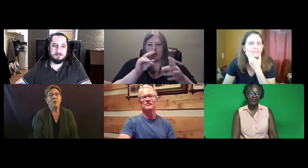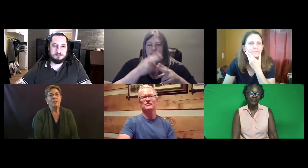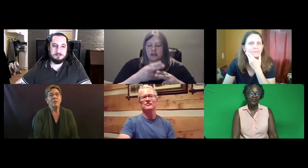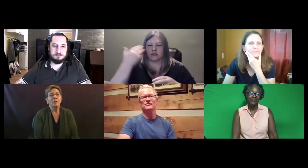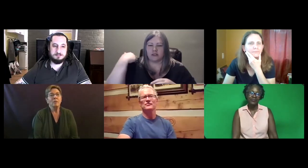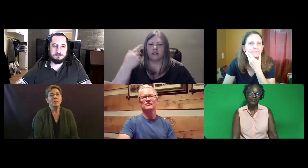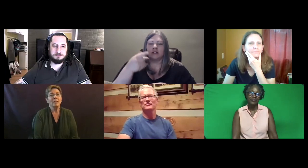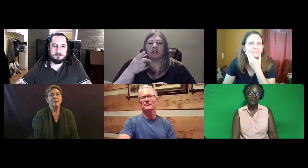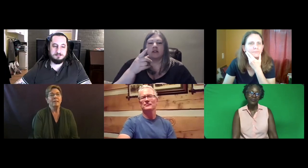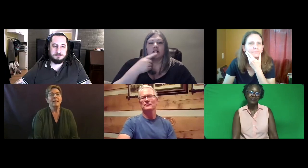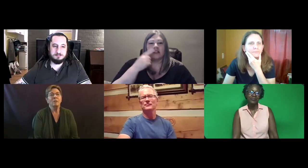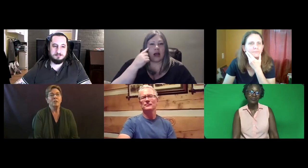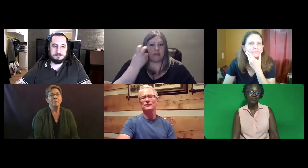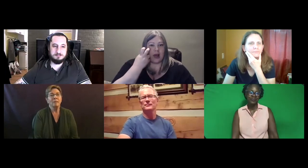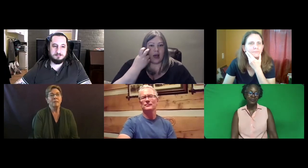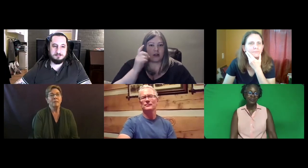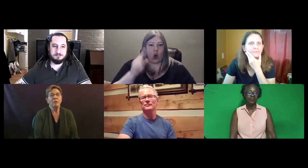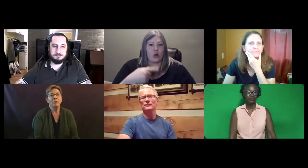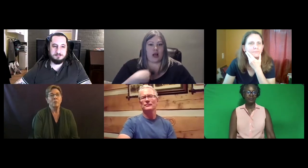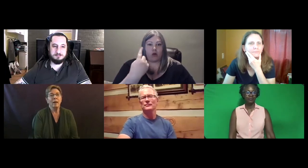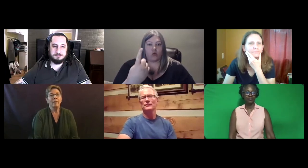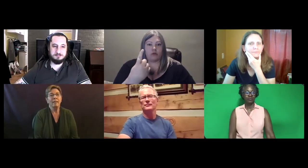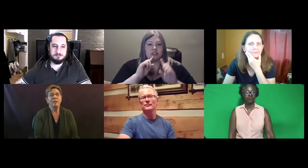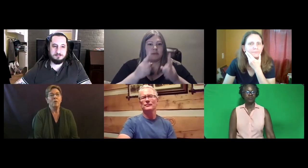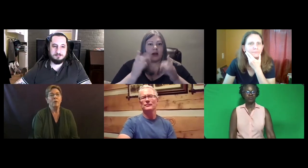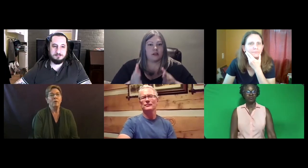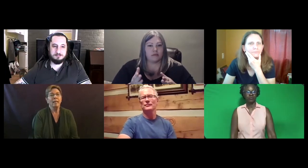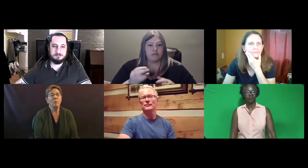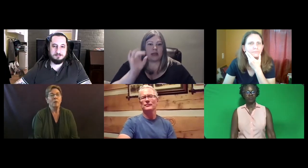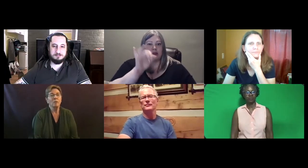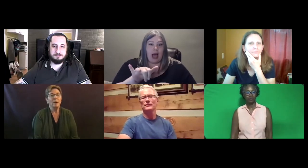As Trenton was talking about and Jon mentioned earlier as well that we only had one respondent